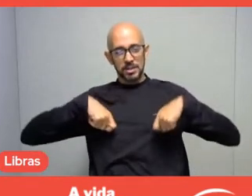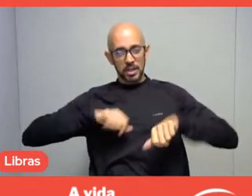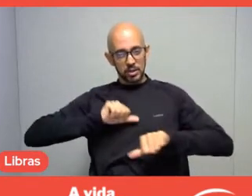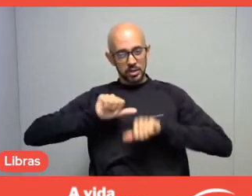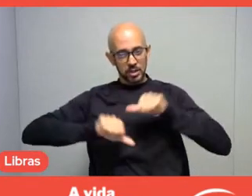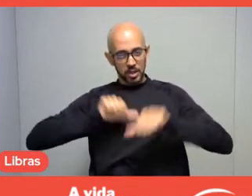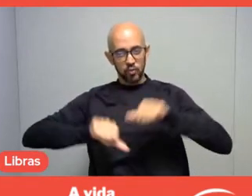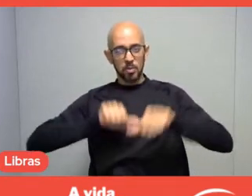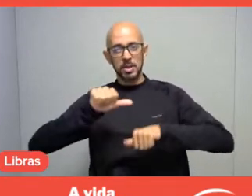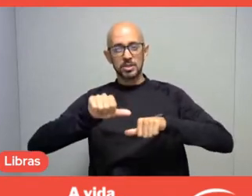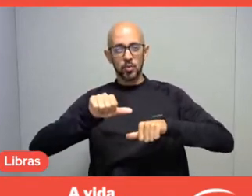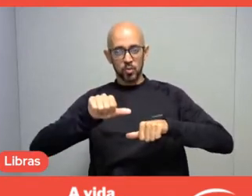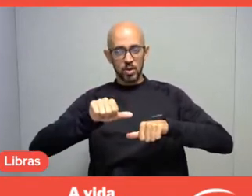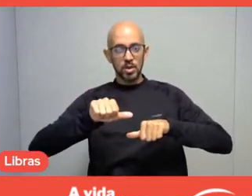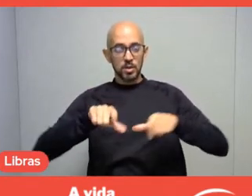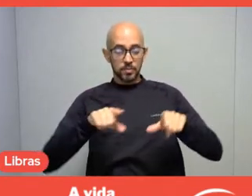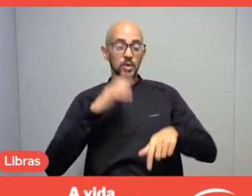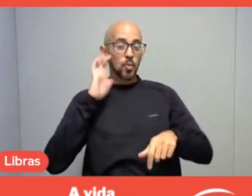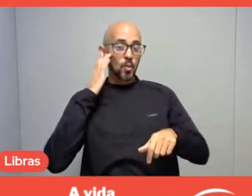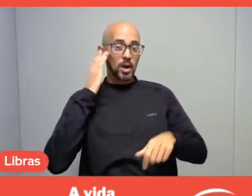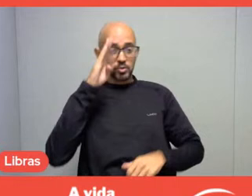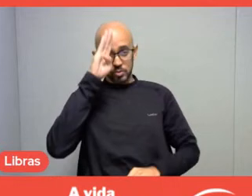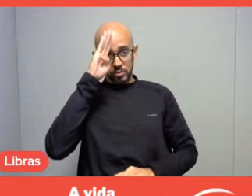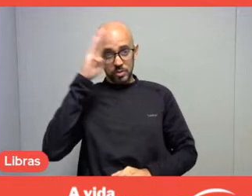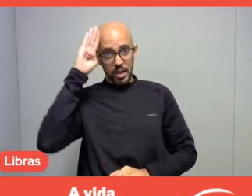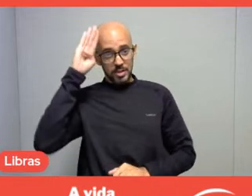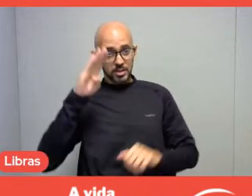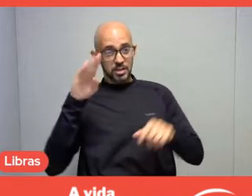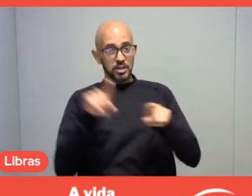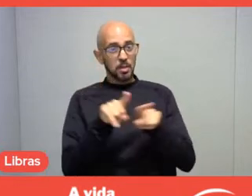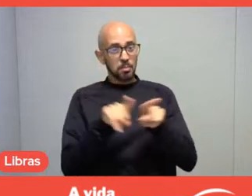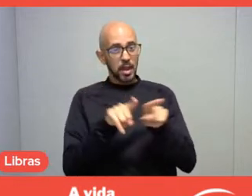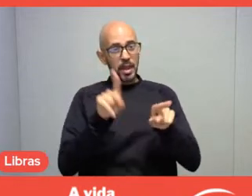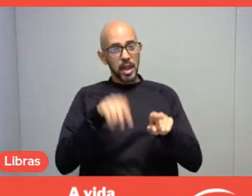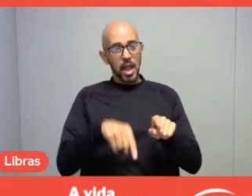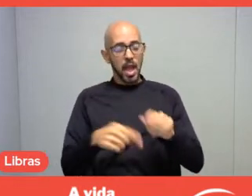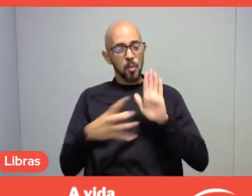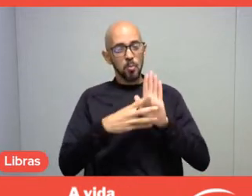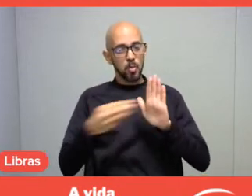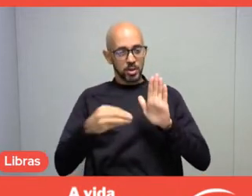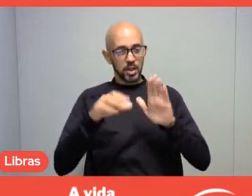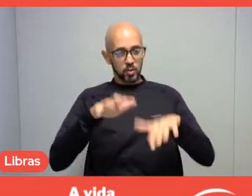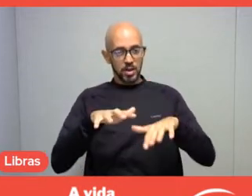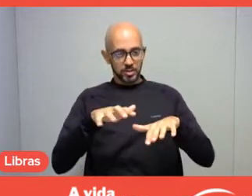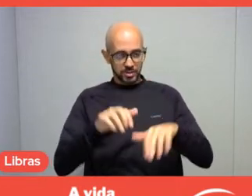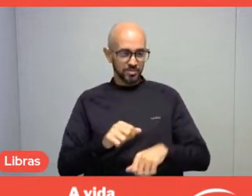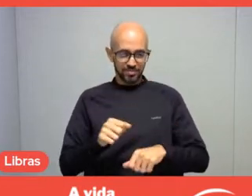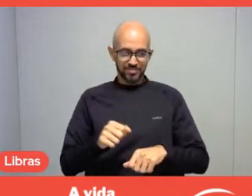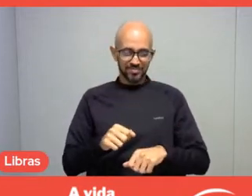and I think Sesc, as an institution, is a great example of that. And that's it. Back to you.